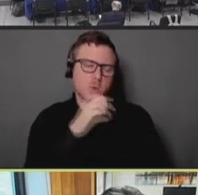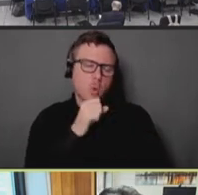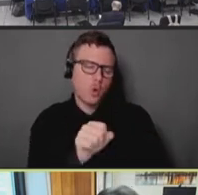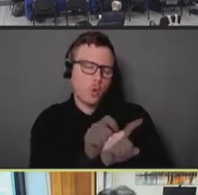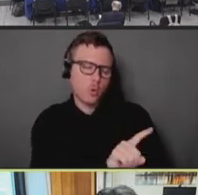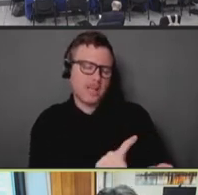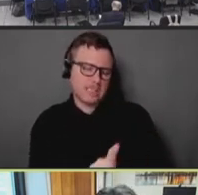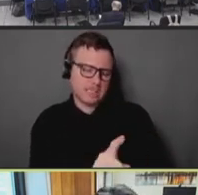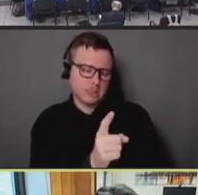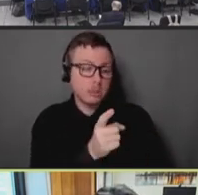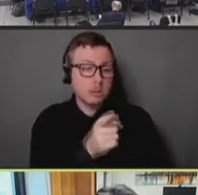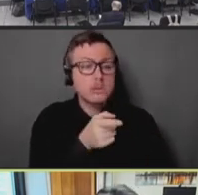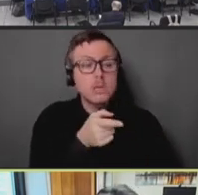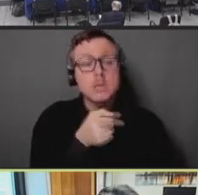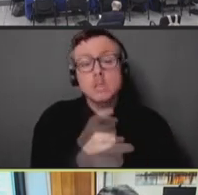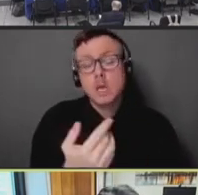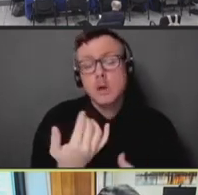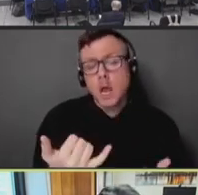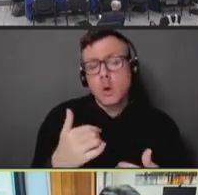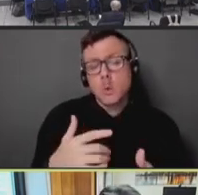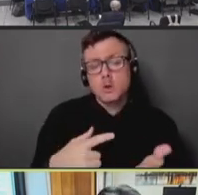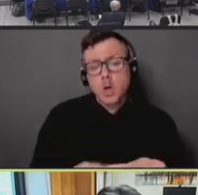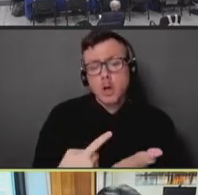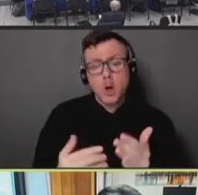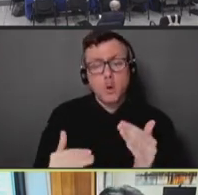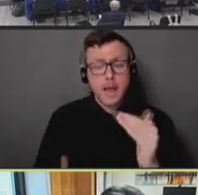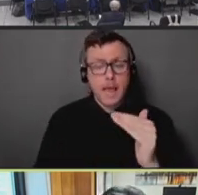So let's talk a little bit about equity, which has been on everyone's mind,